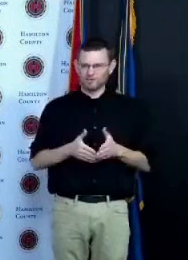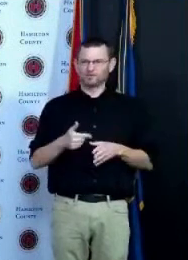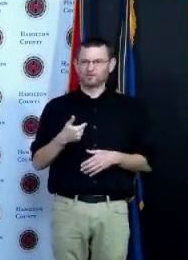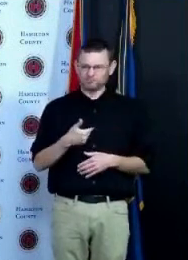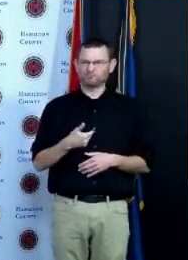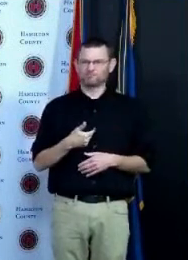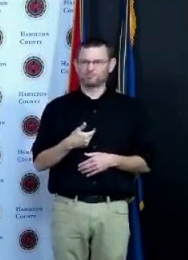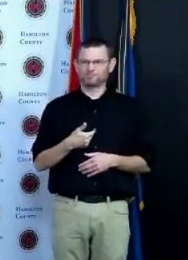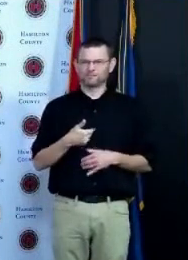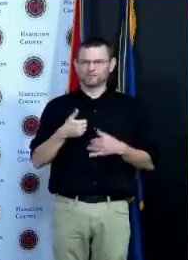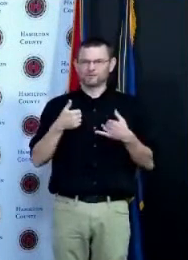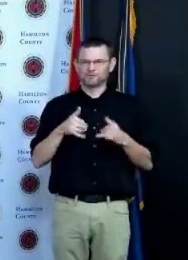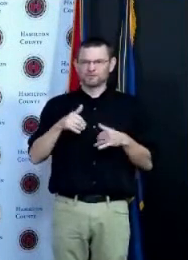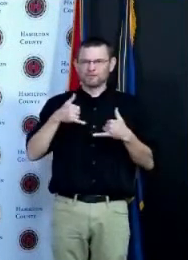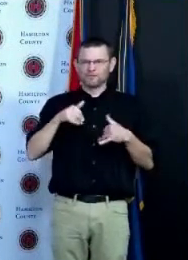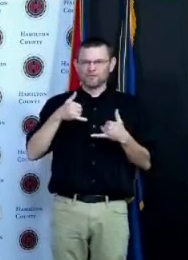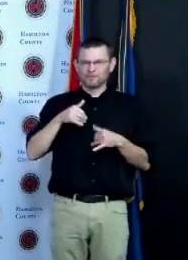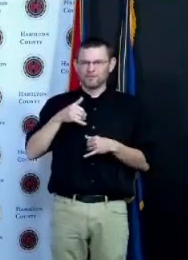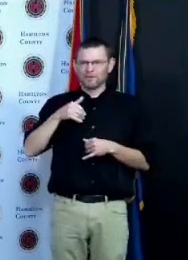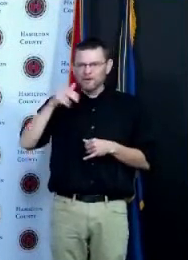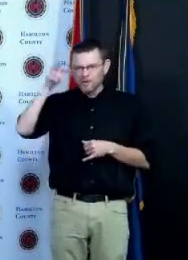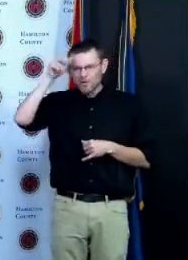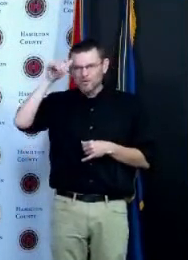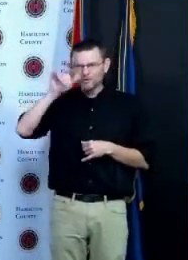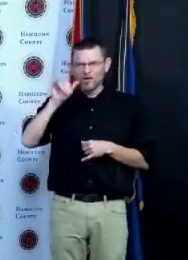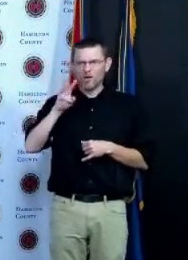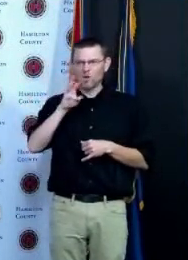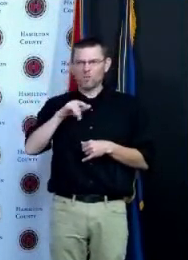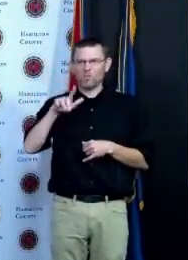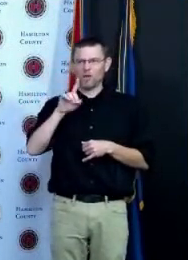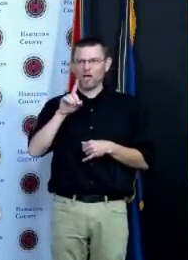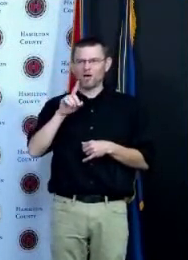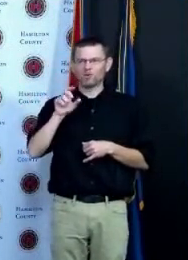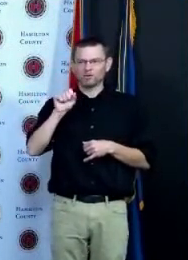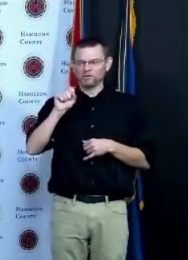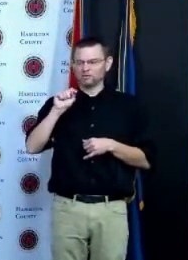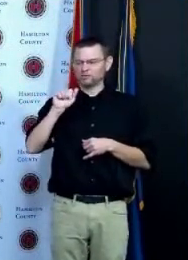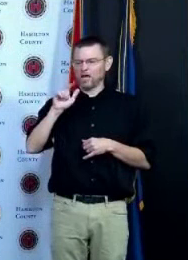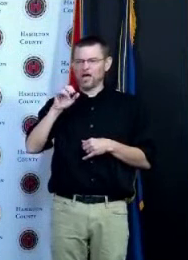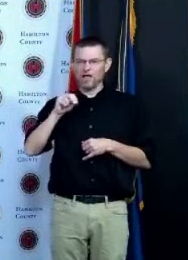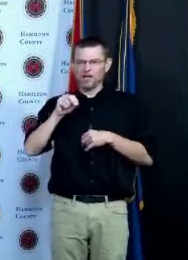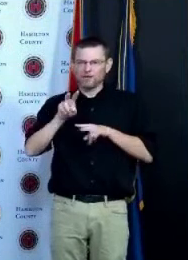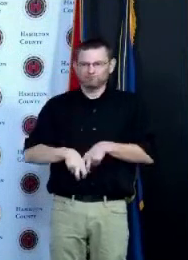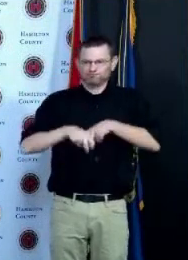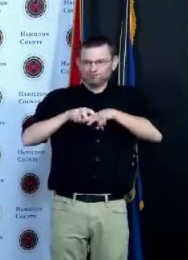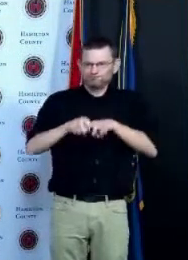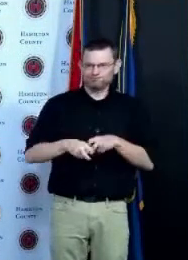sky we got to get back to work we got to get back to life well Willie without you we would have not